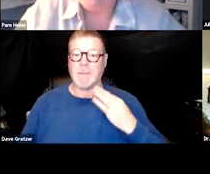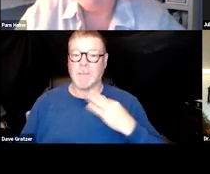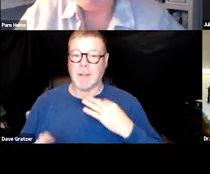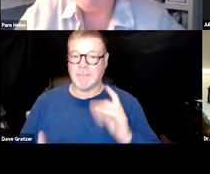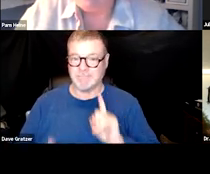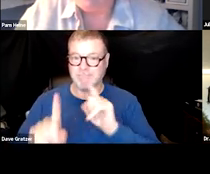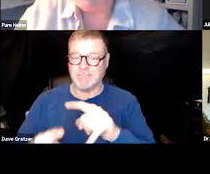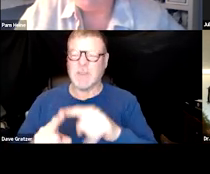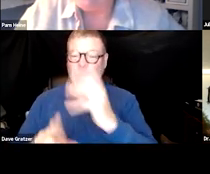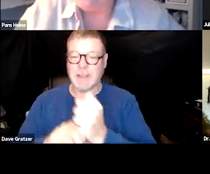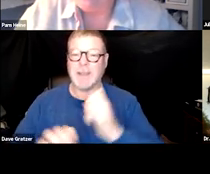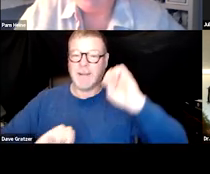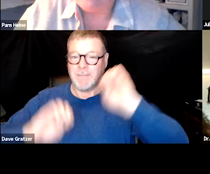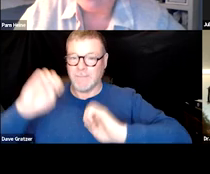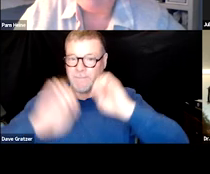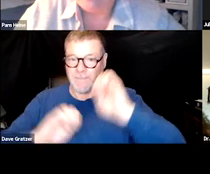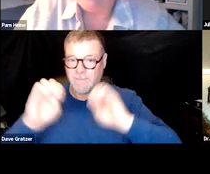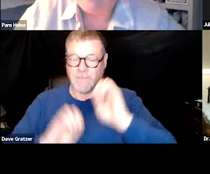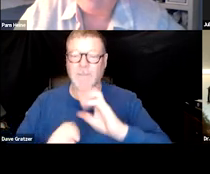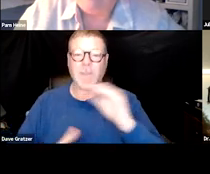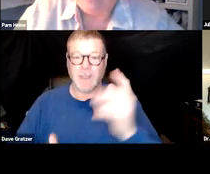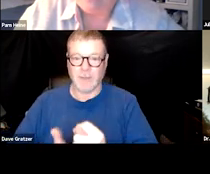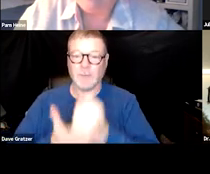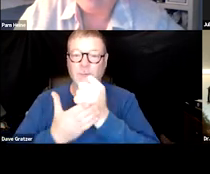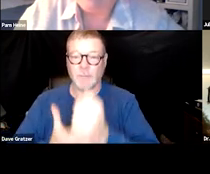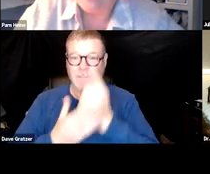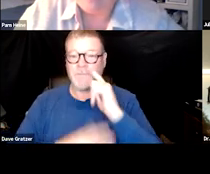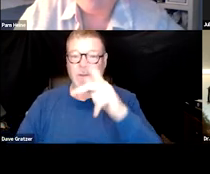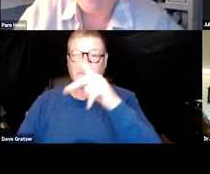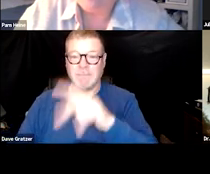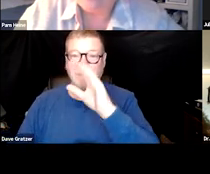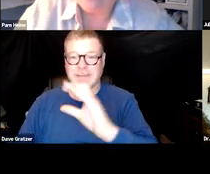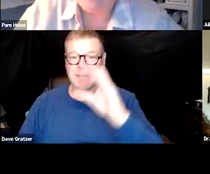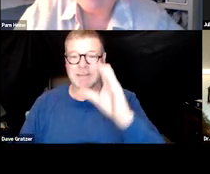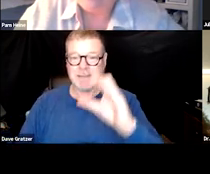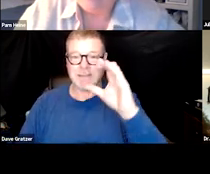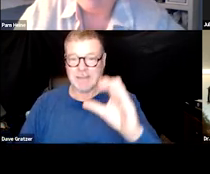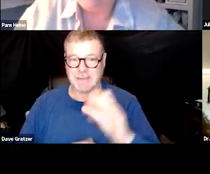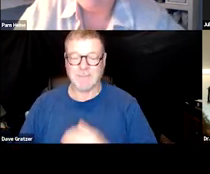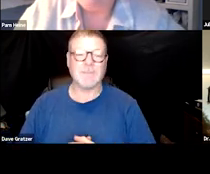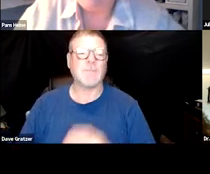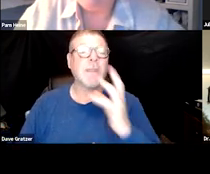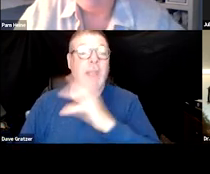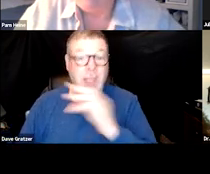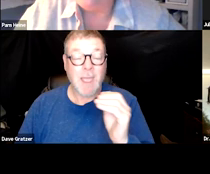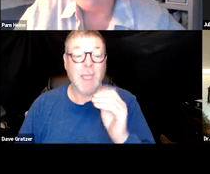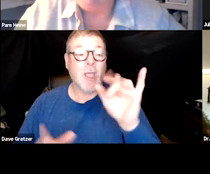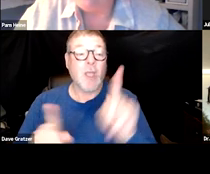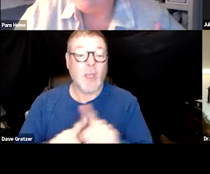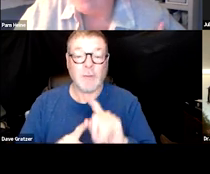to get some of those evaluations and treatment, et cetera. So check that one out too and we know that we are always trying to reach